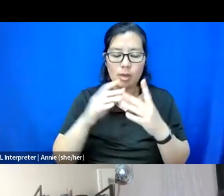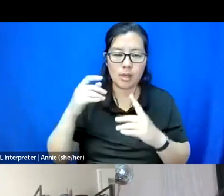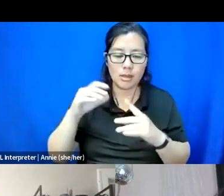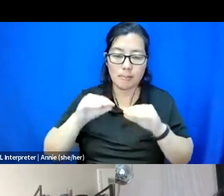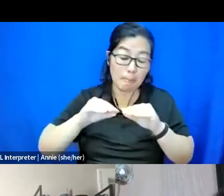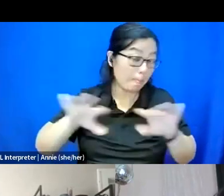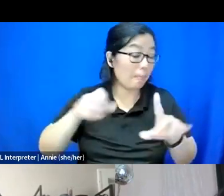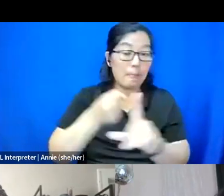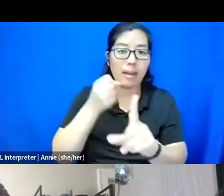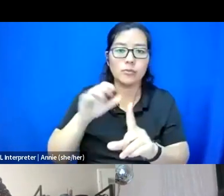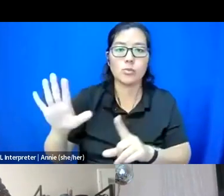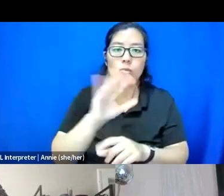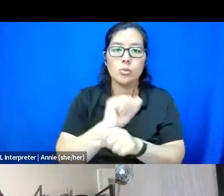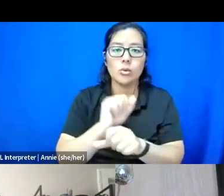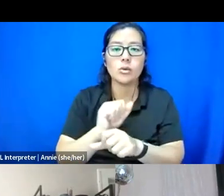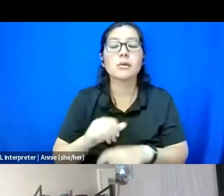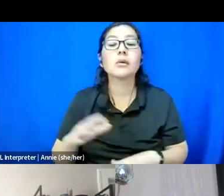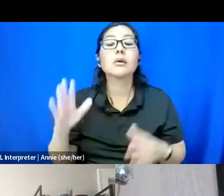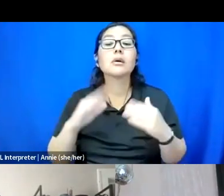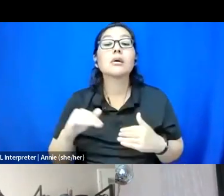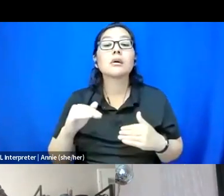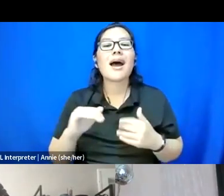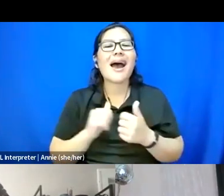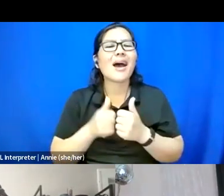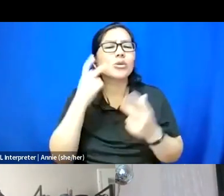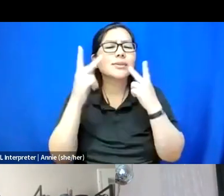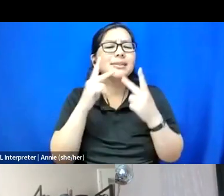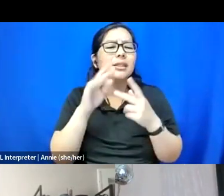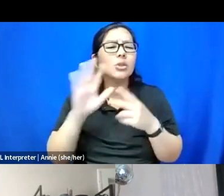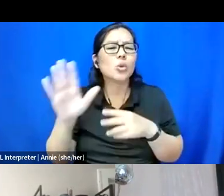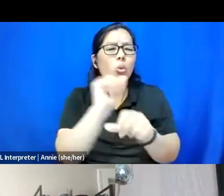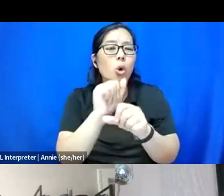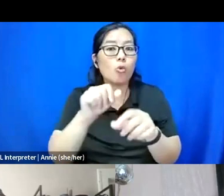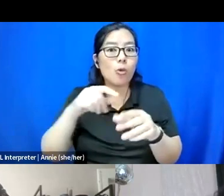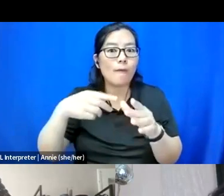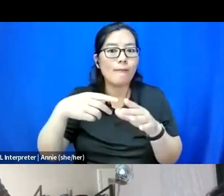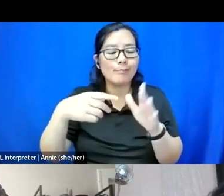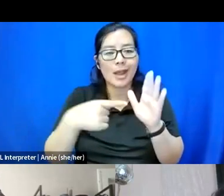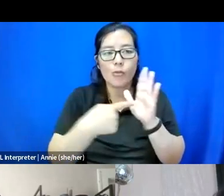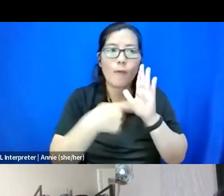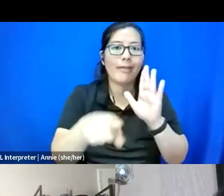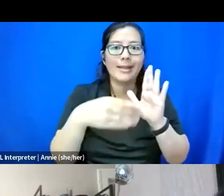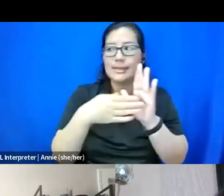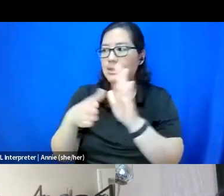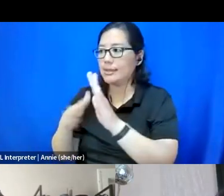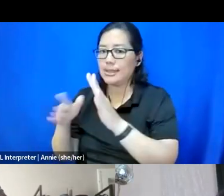Nail is wondering how all of you see your work reflected in each other. There's so many intersecting threads and interested to hear your thoughts